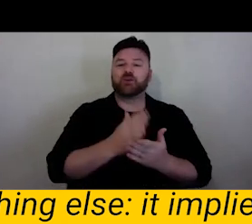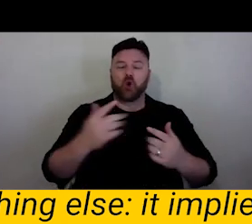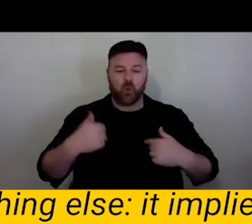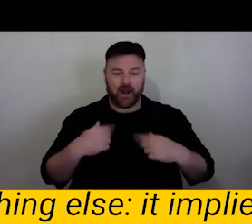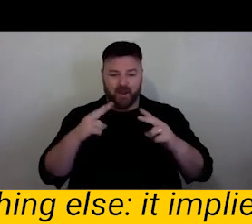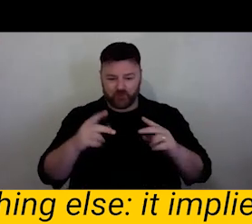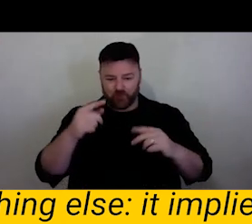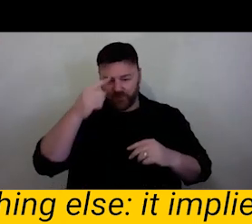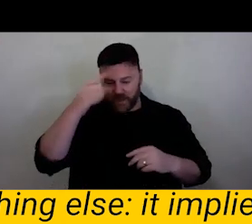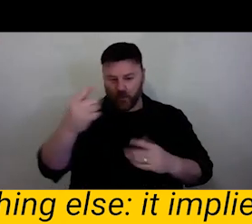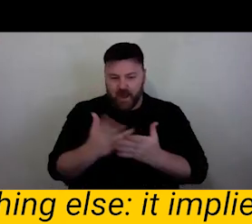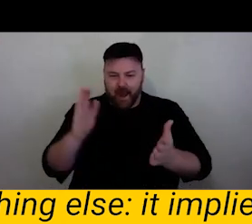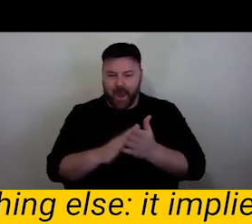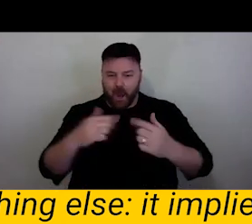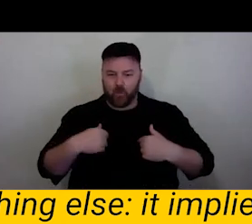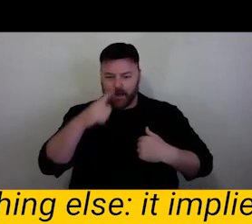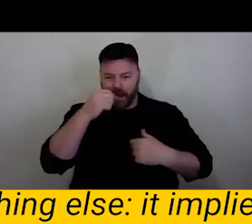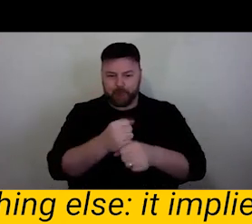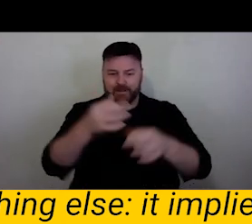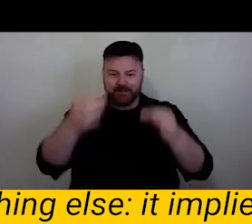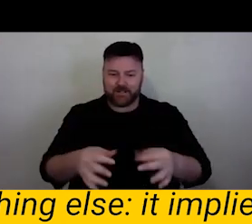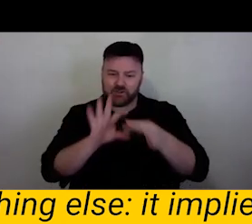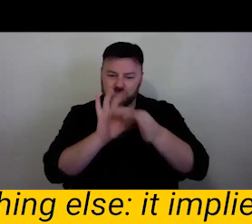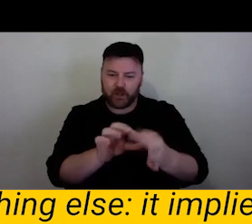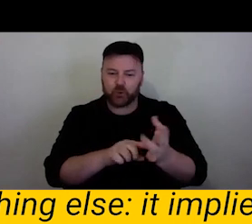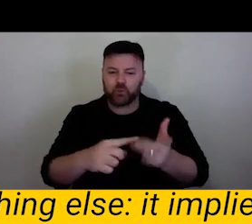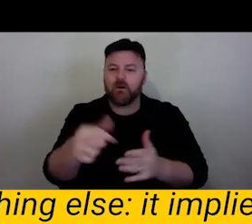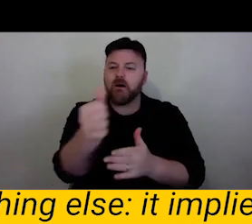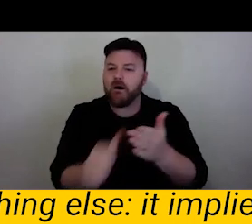artistic methodology for making decisions. Whether that be the form